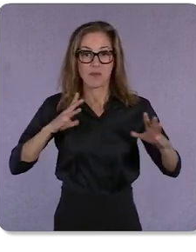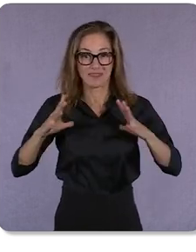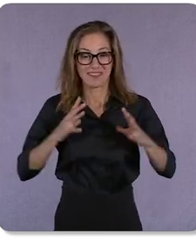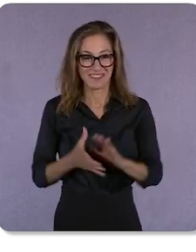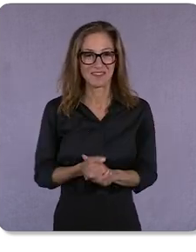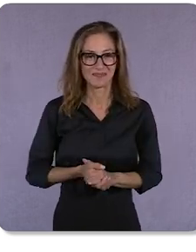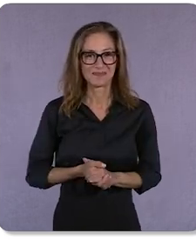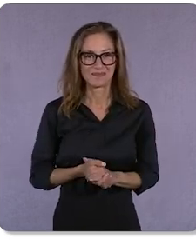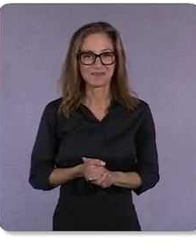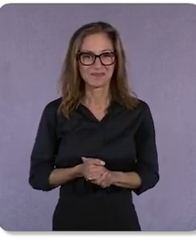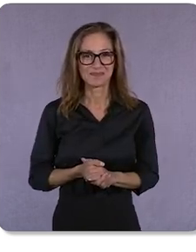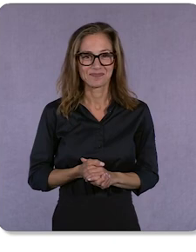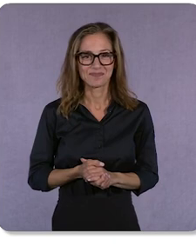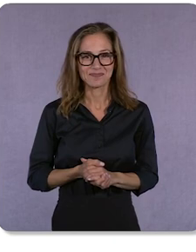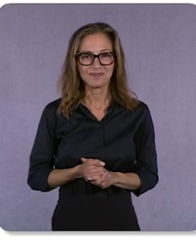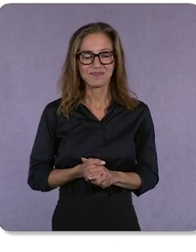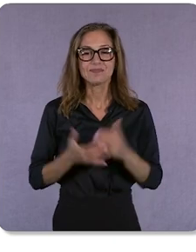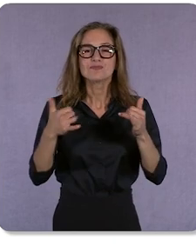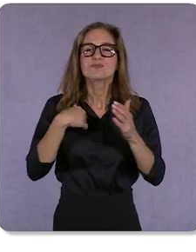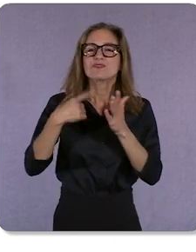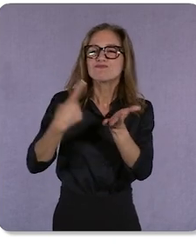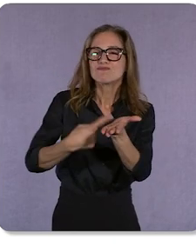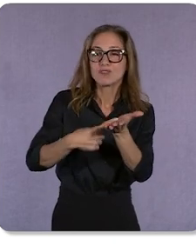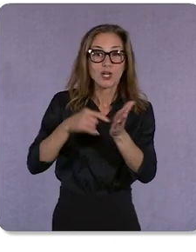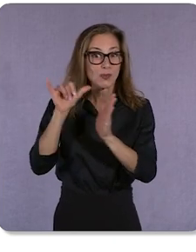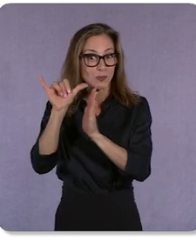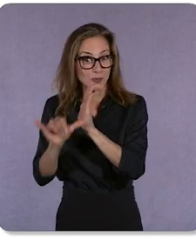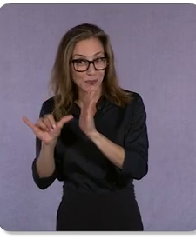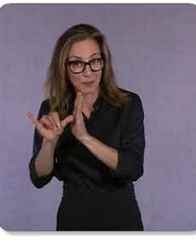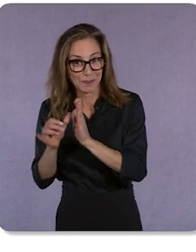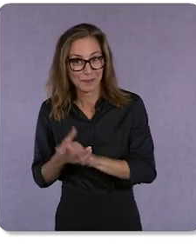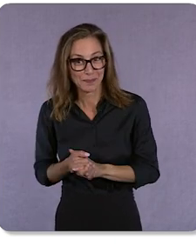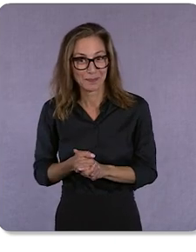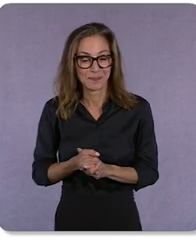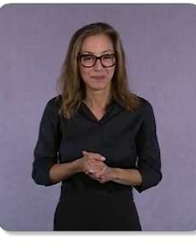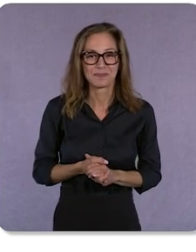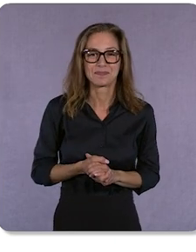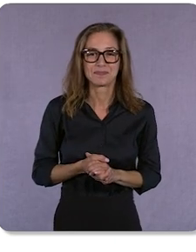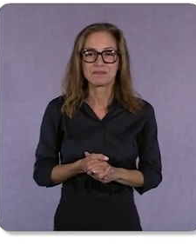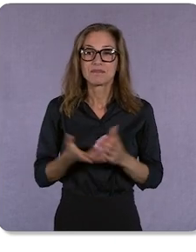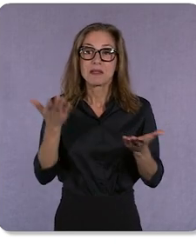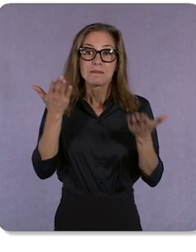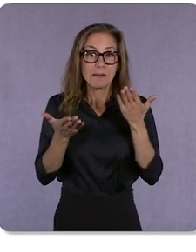Now, let’s talk about YouTube. What might be surprising is browsing